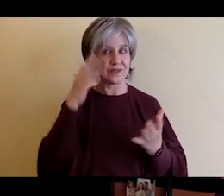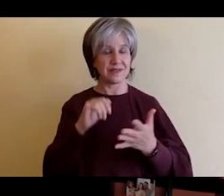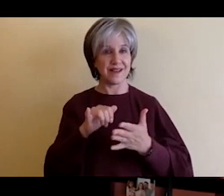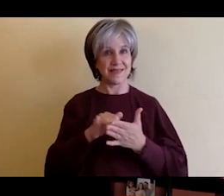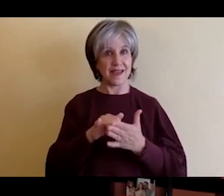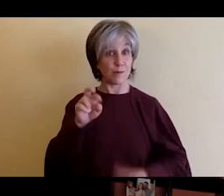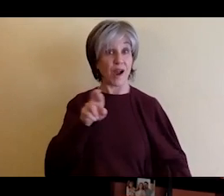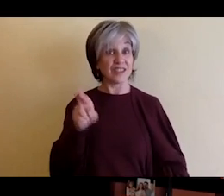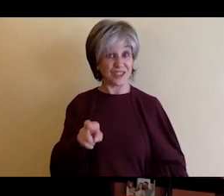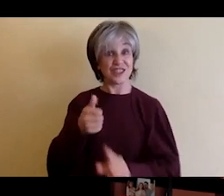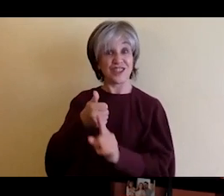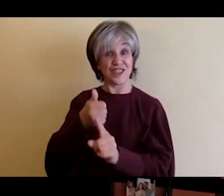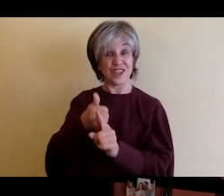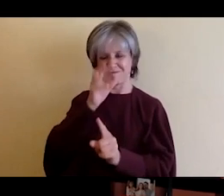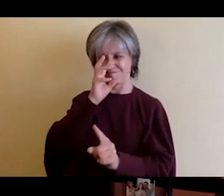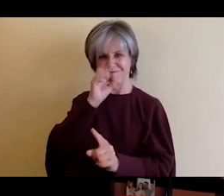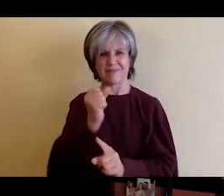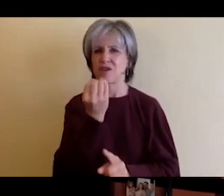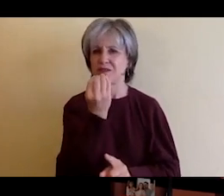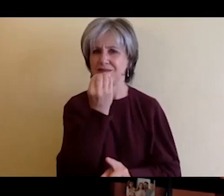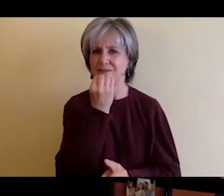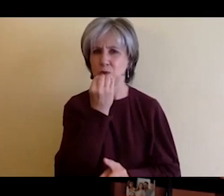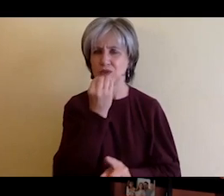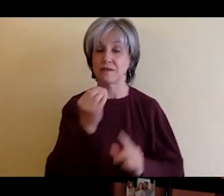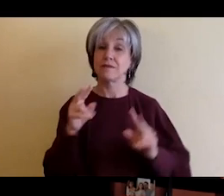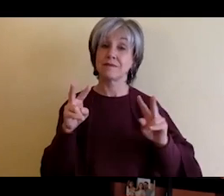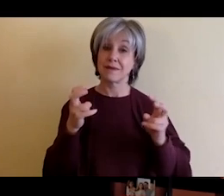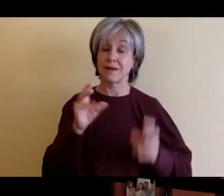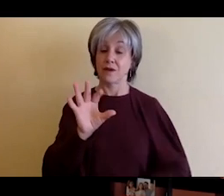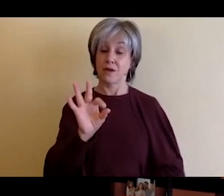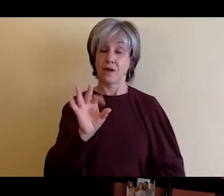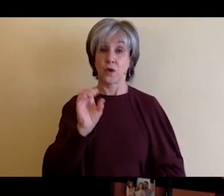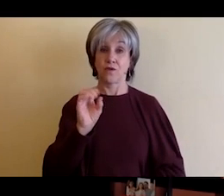a lot of very good uh food culture like and breweries and things like that